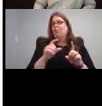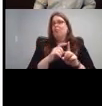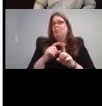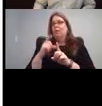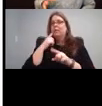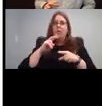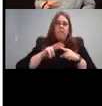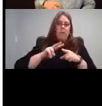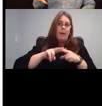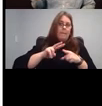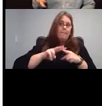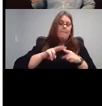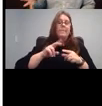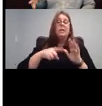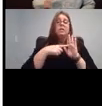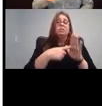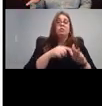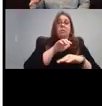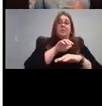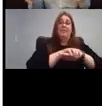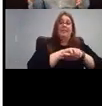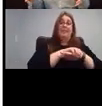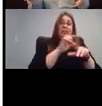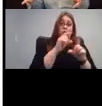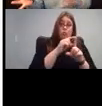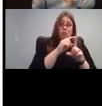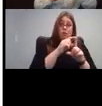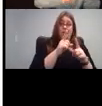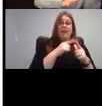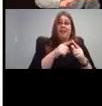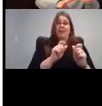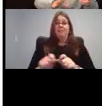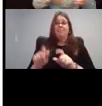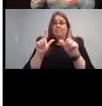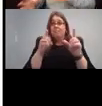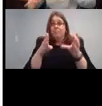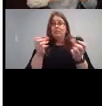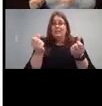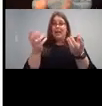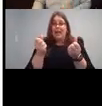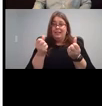It shows the English word with with the sign it cuts away to a person signing it. And then it shows the English word is really